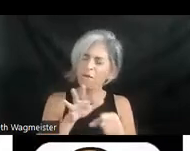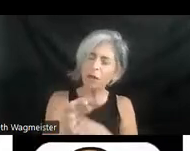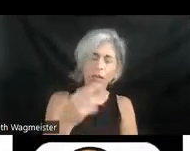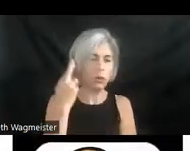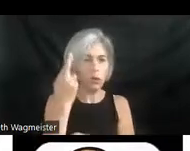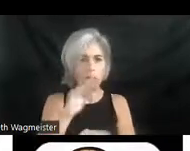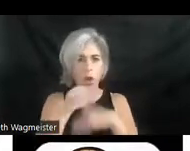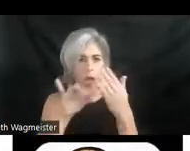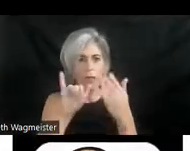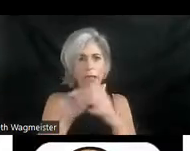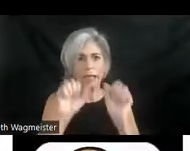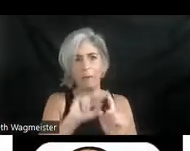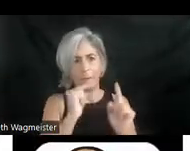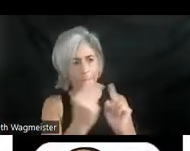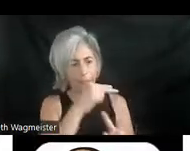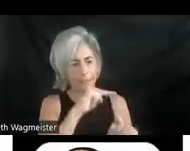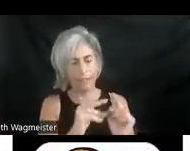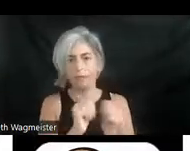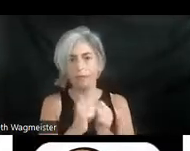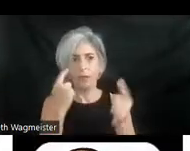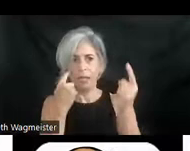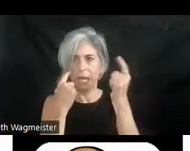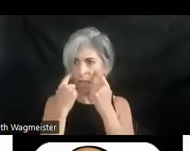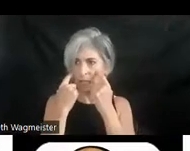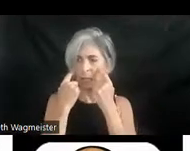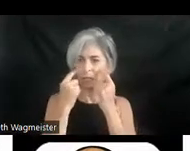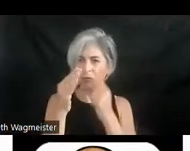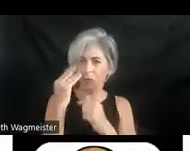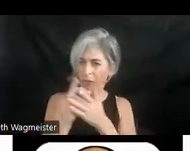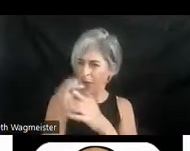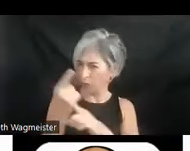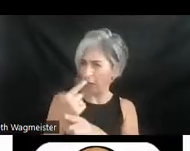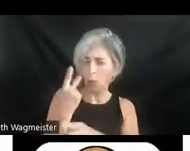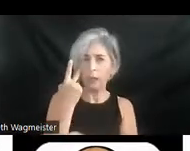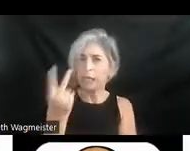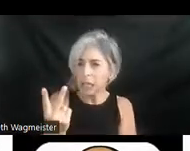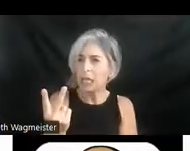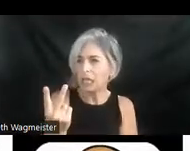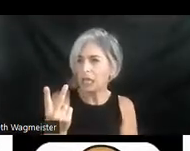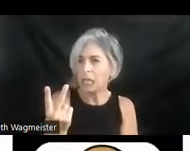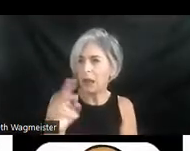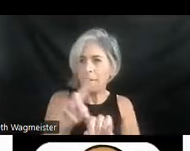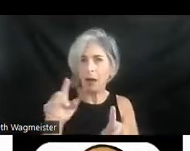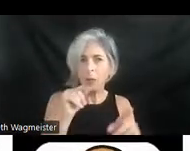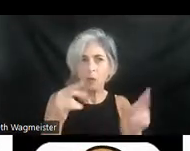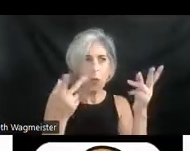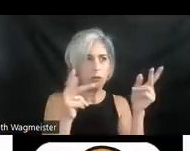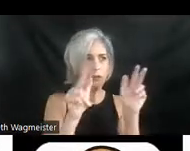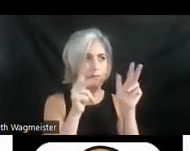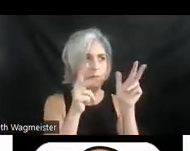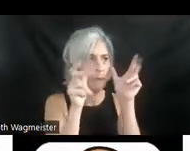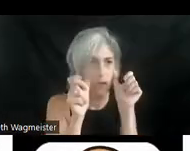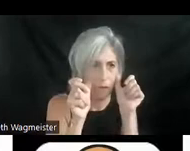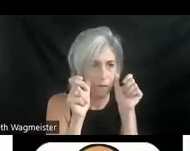can be perceived with the eyes. You know that right. We see but we don't observe. Sure.